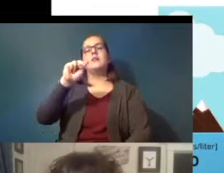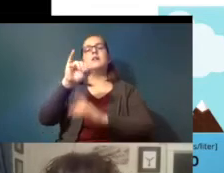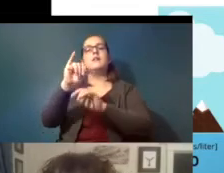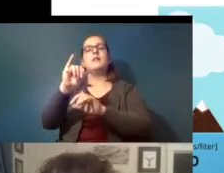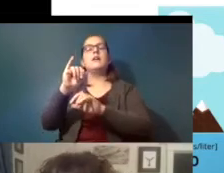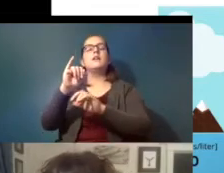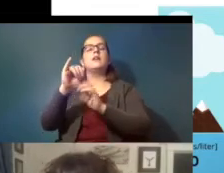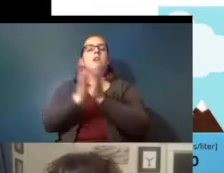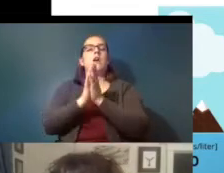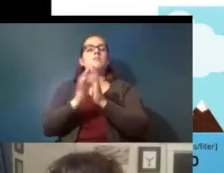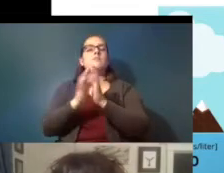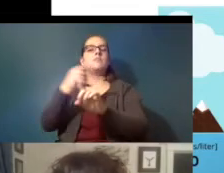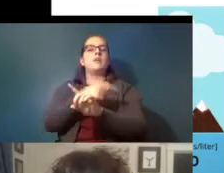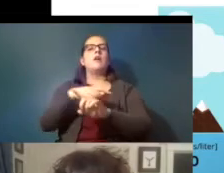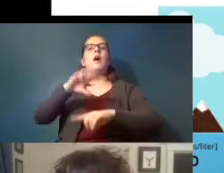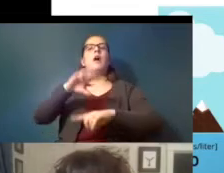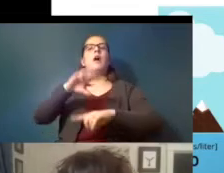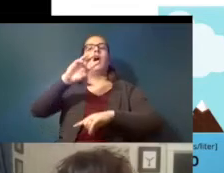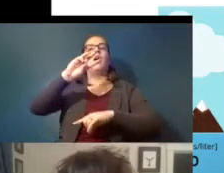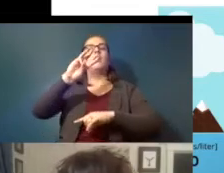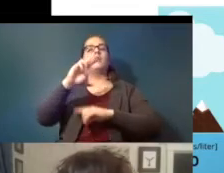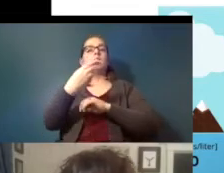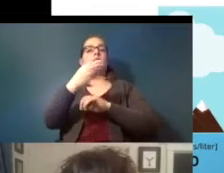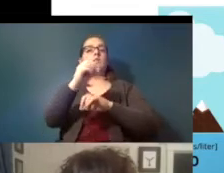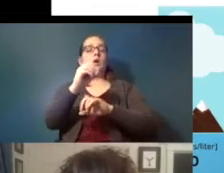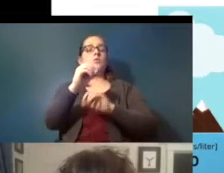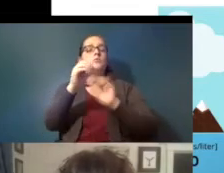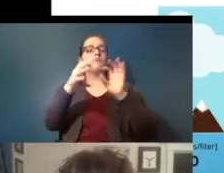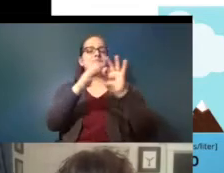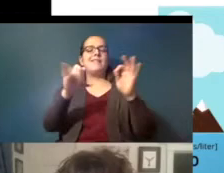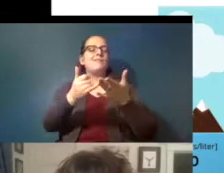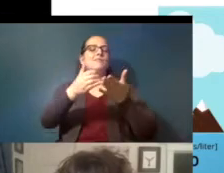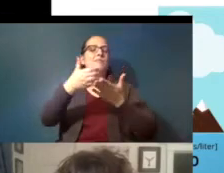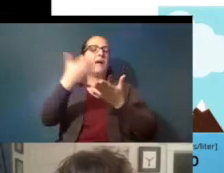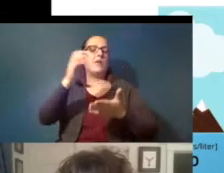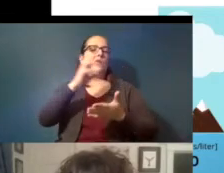world health organization statement the bottled water doesn't have negative human health effects